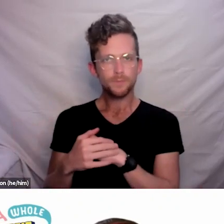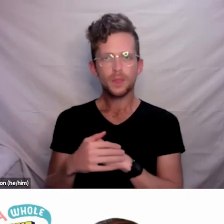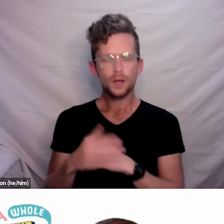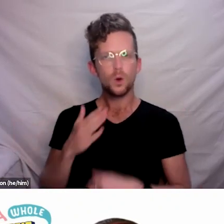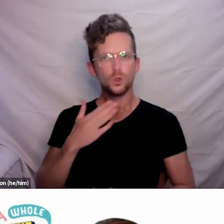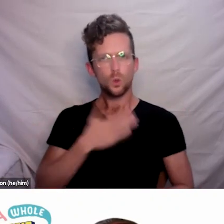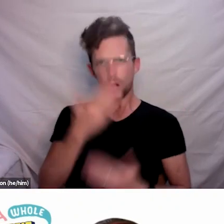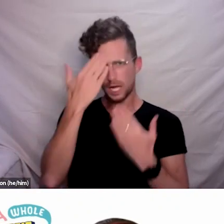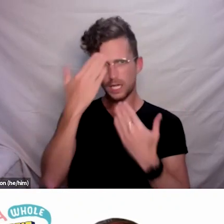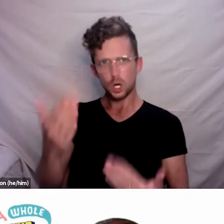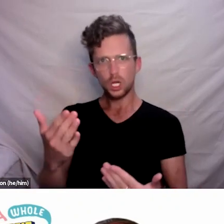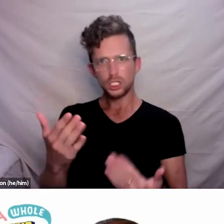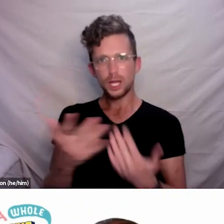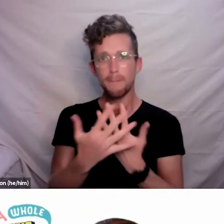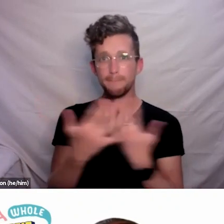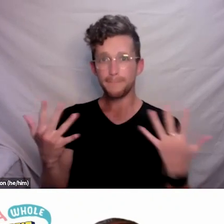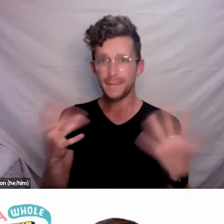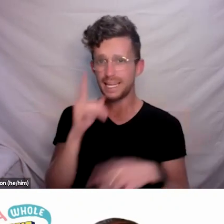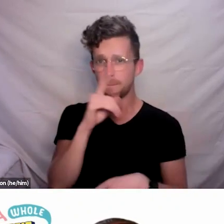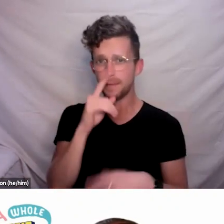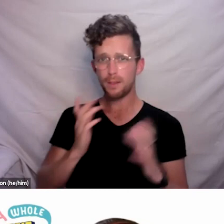and that this is heightened by the isolation